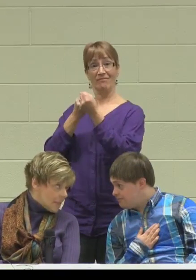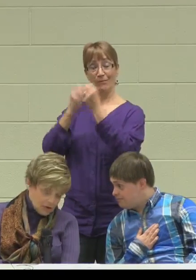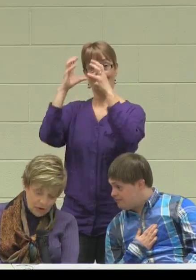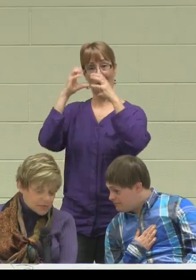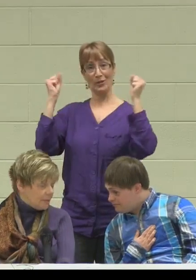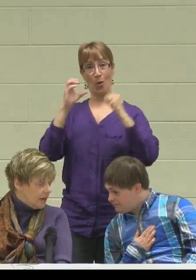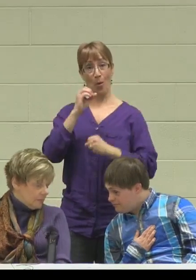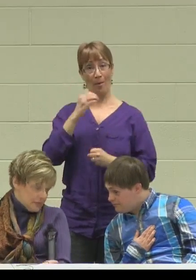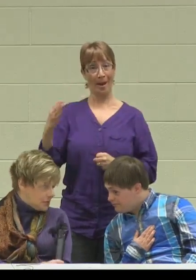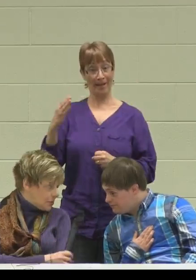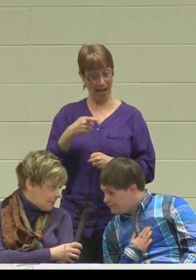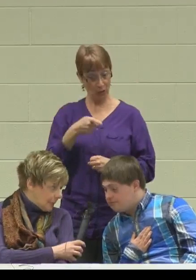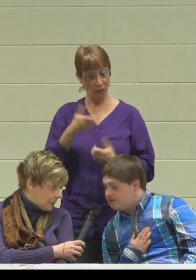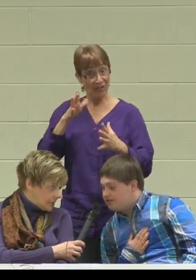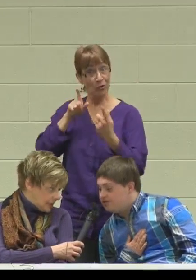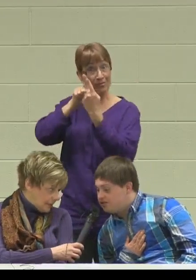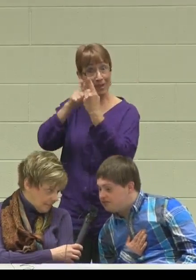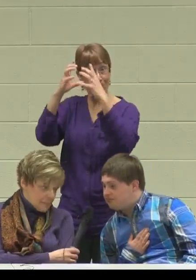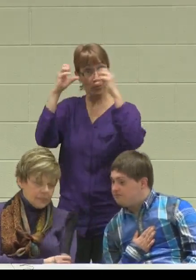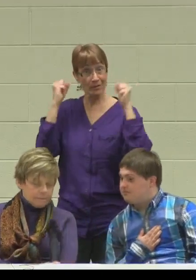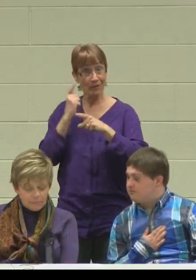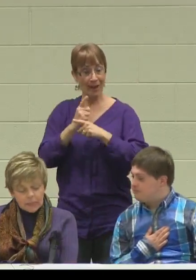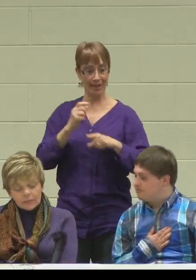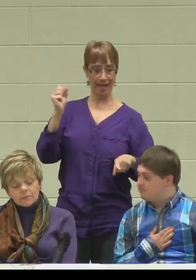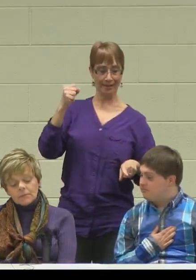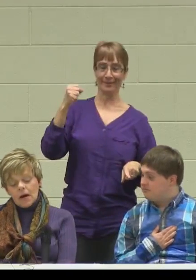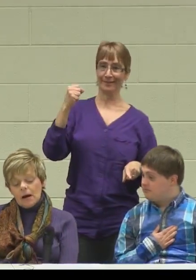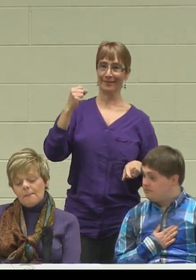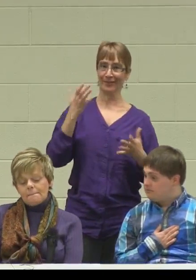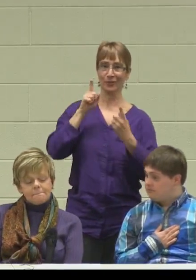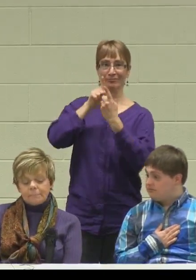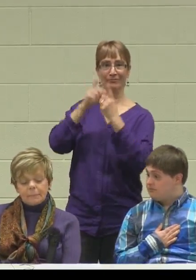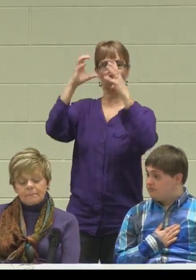and you got to meet him. Didn't you? "Yes."